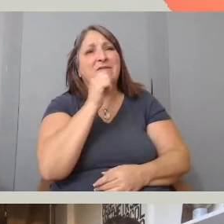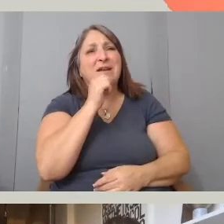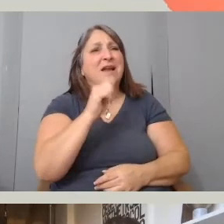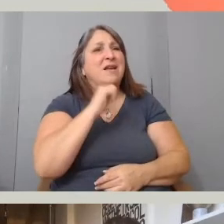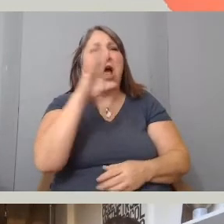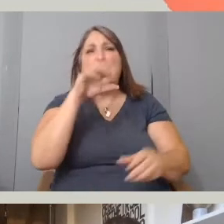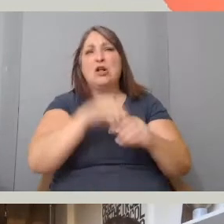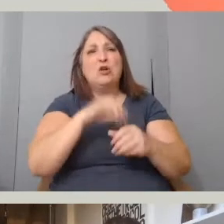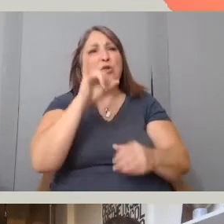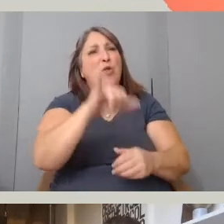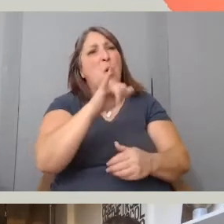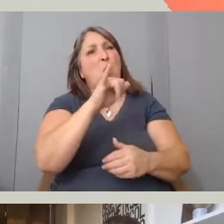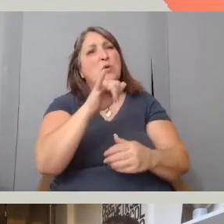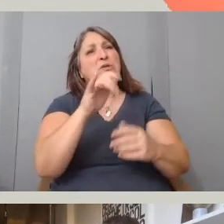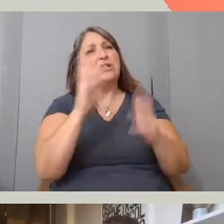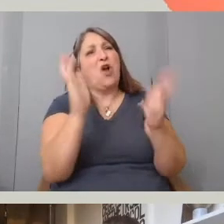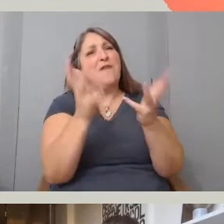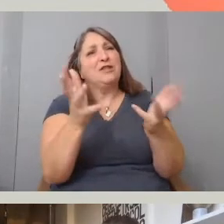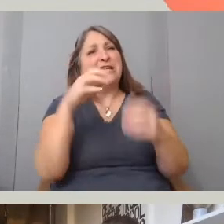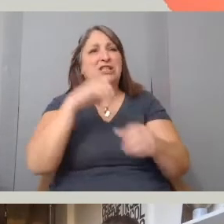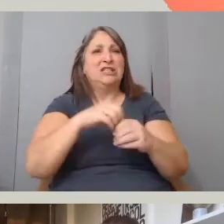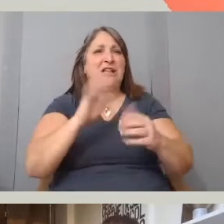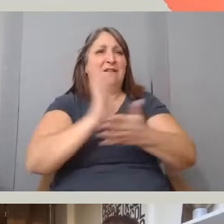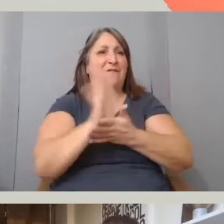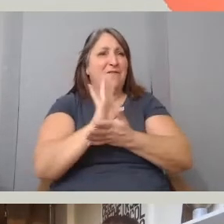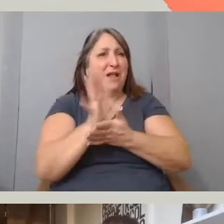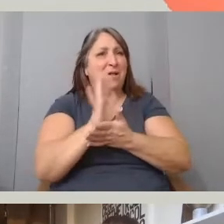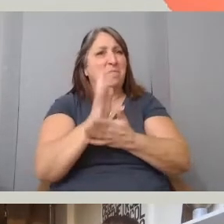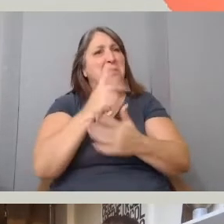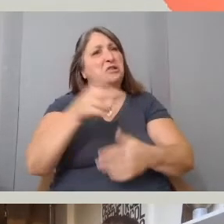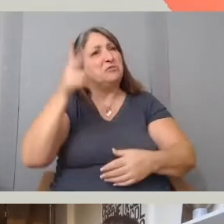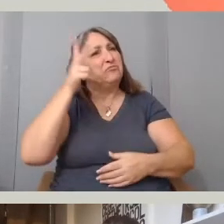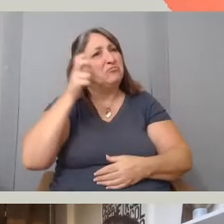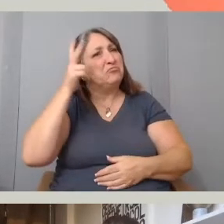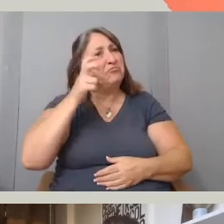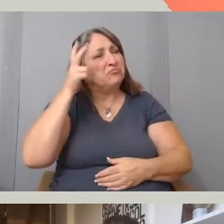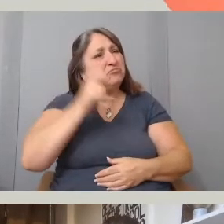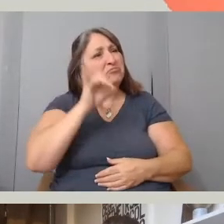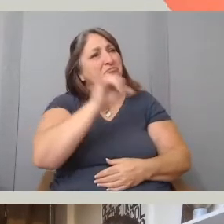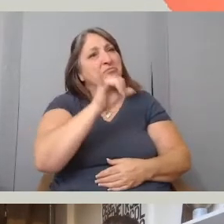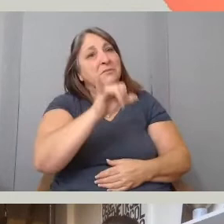but really wanting it just to feel like I am a sister with them